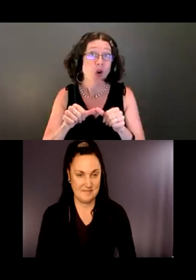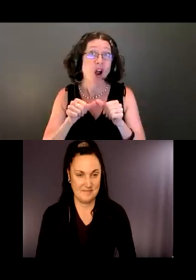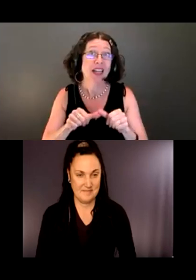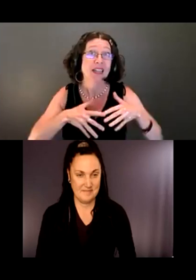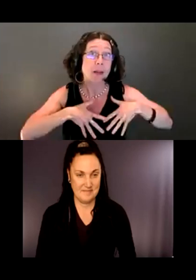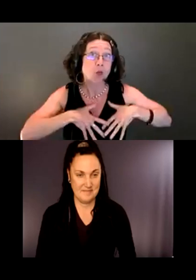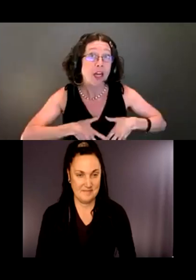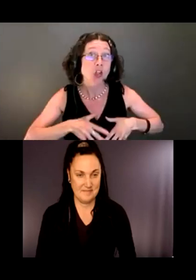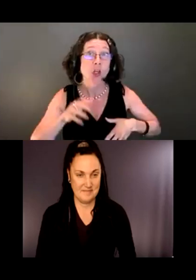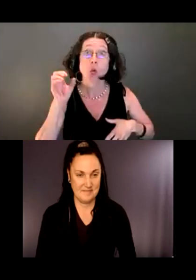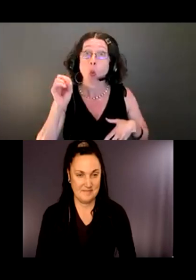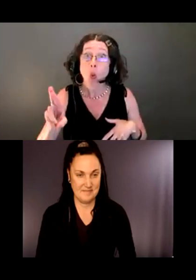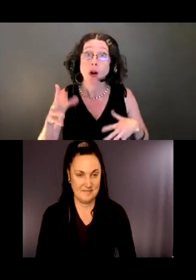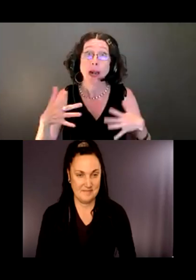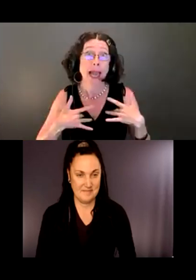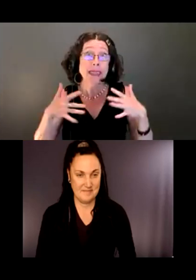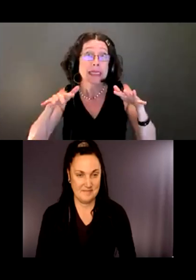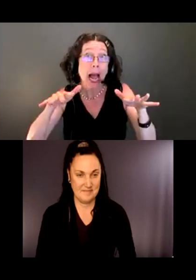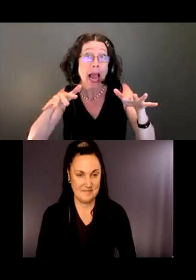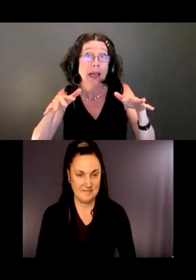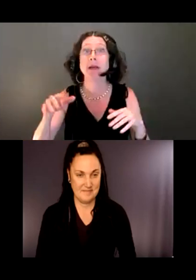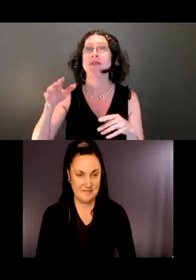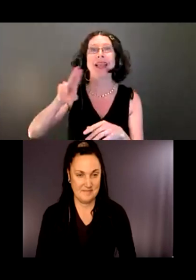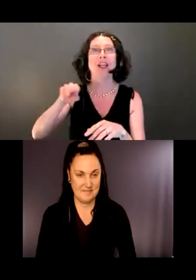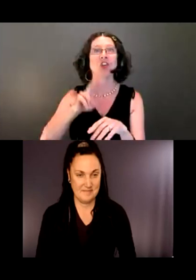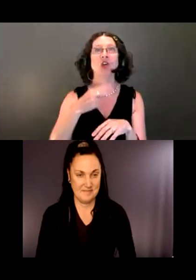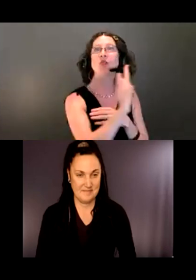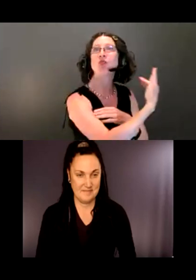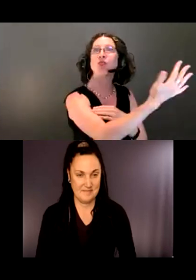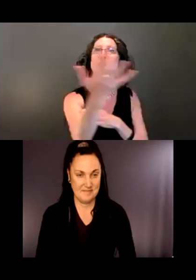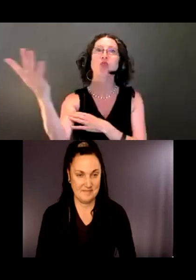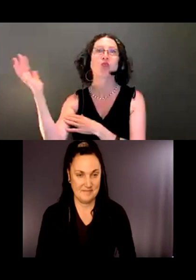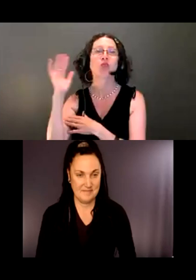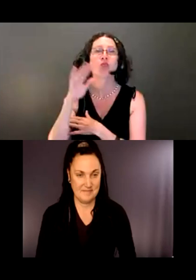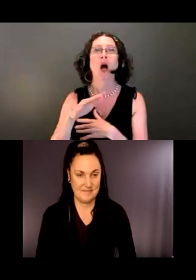So giving them places where they can stop and just experience the